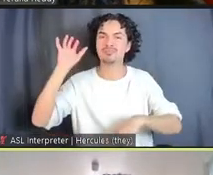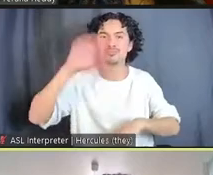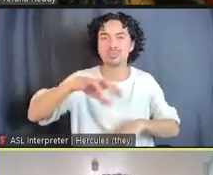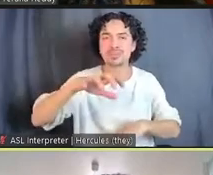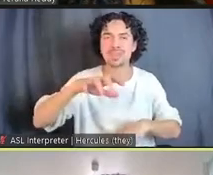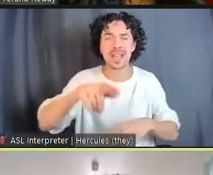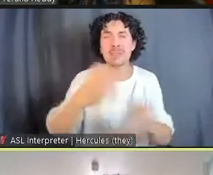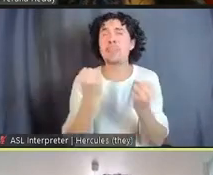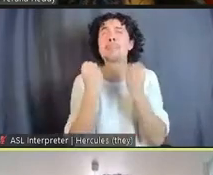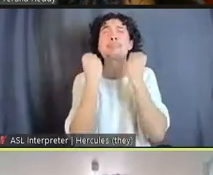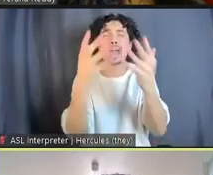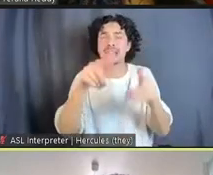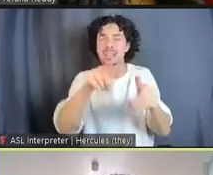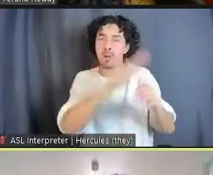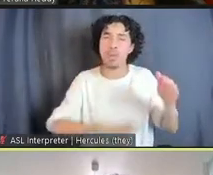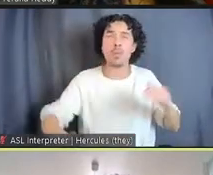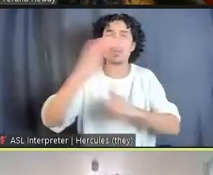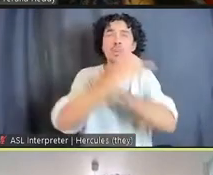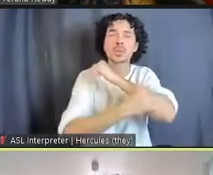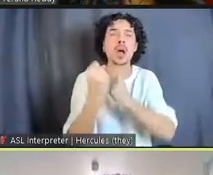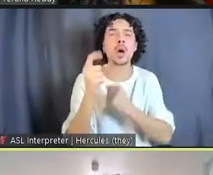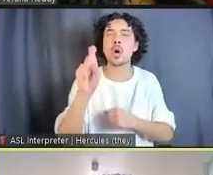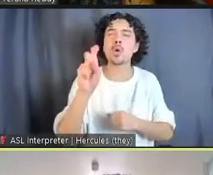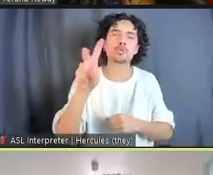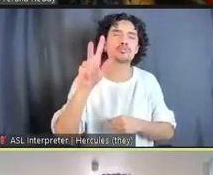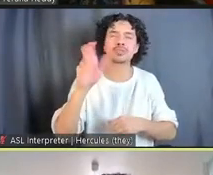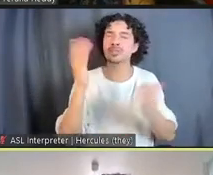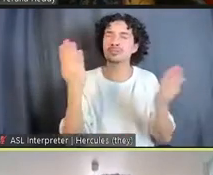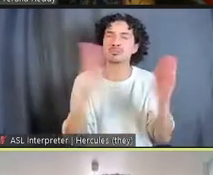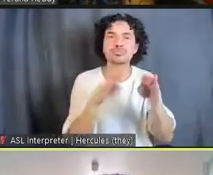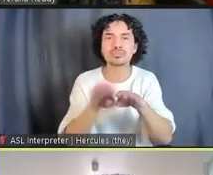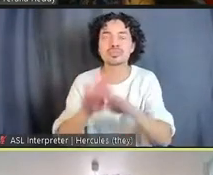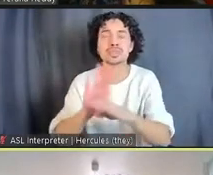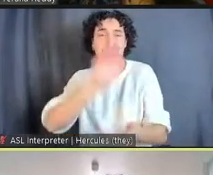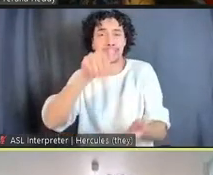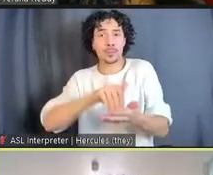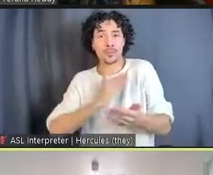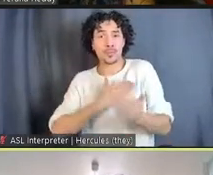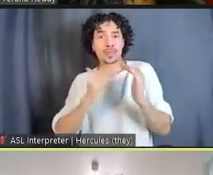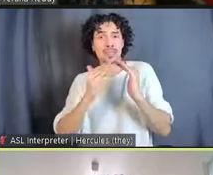closing, many in our urban cores, the center of our cities, and if we don't